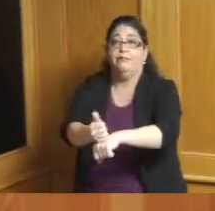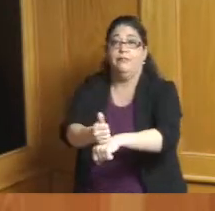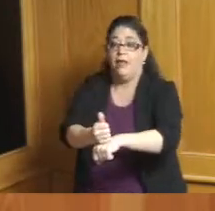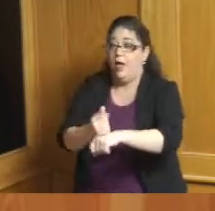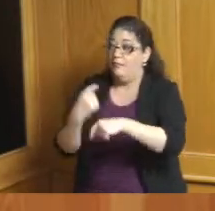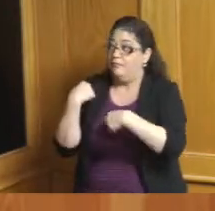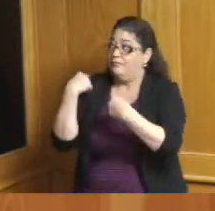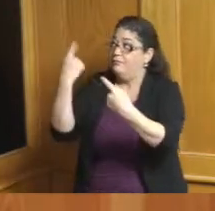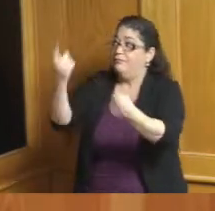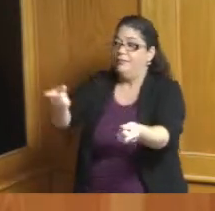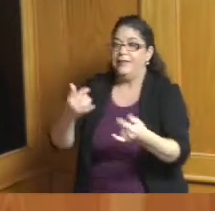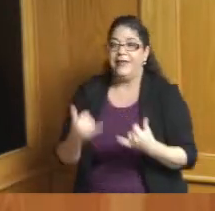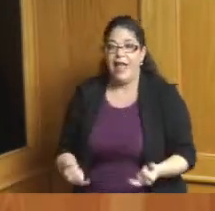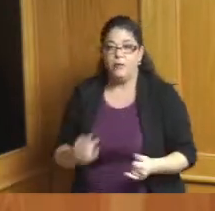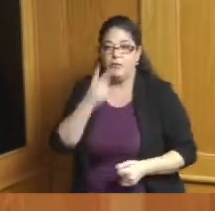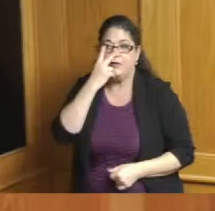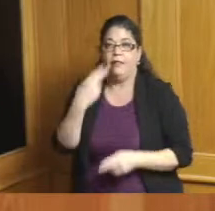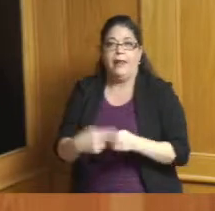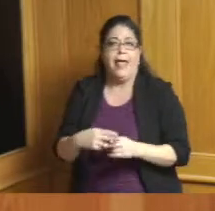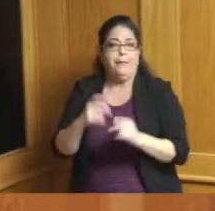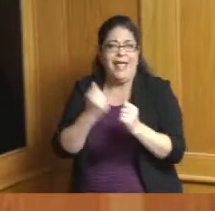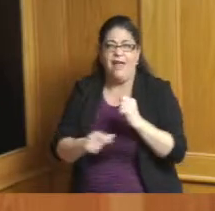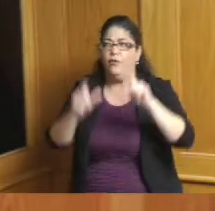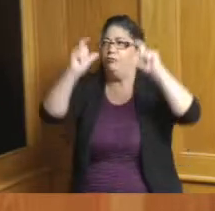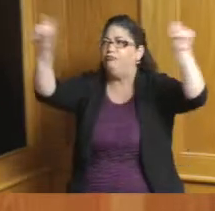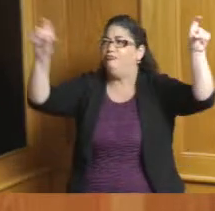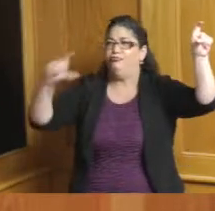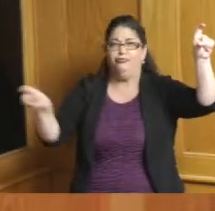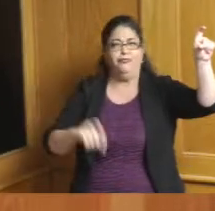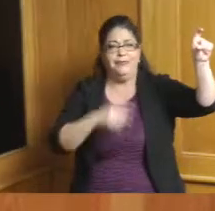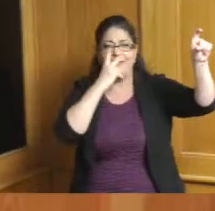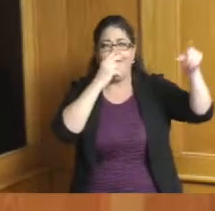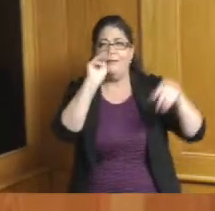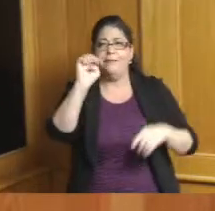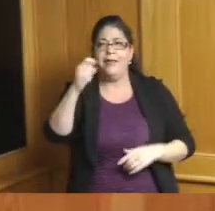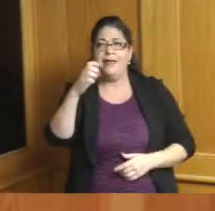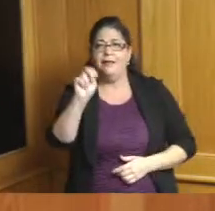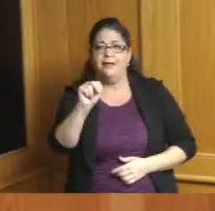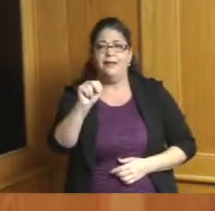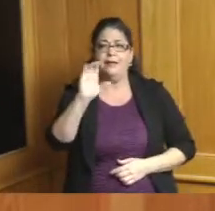come because you see their name everywhere as it relates to the construction process renovation